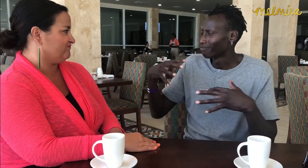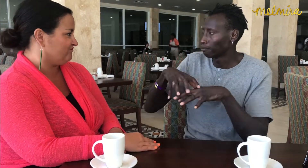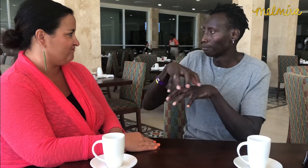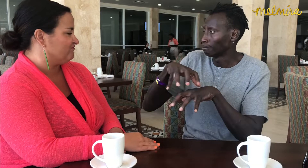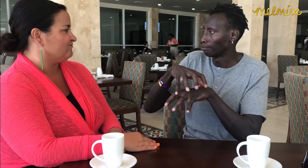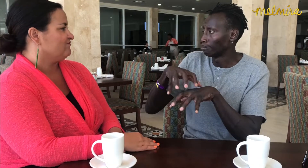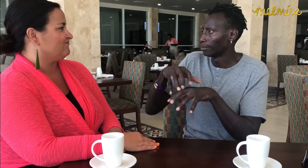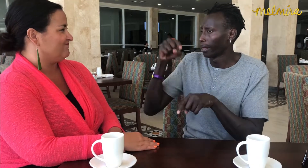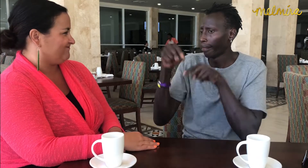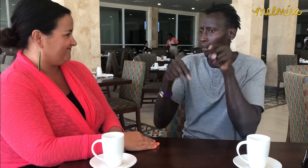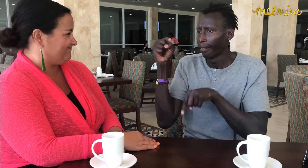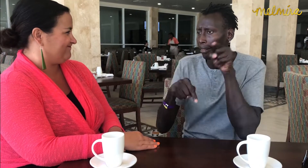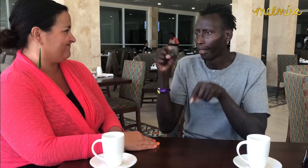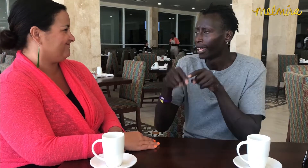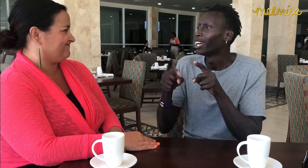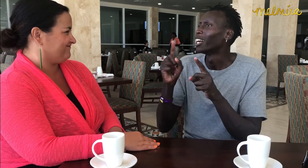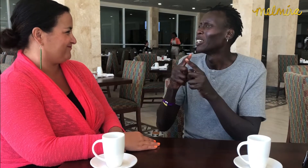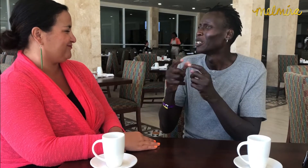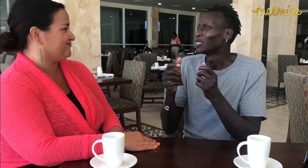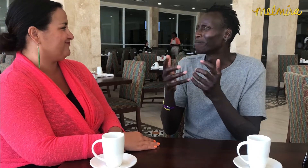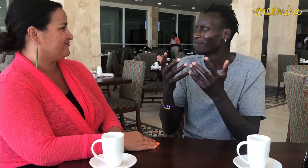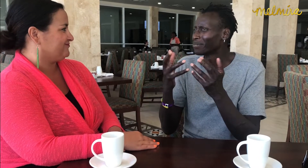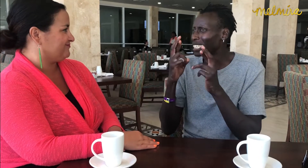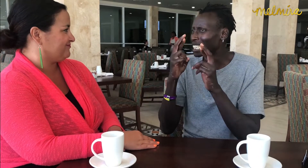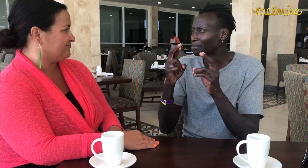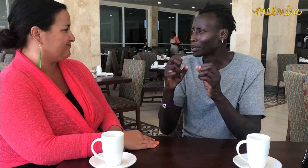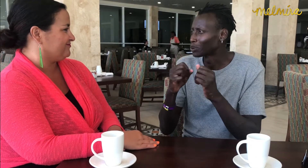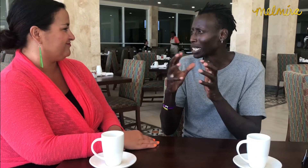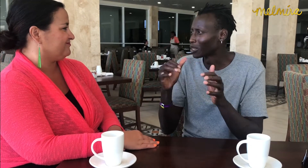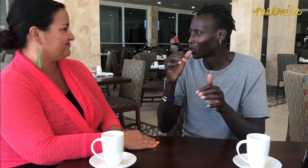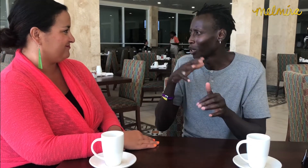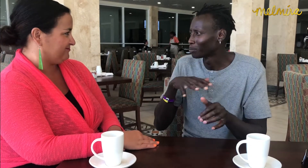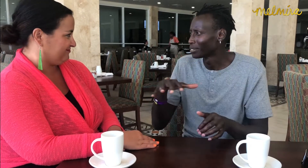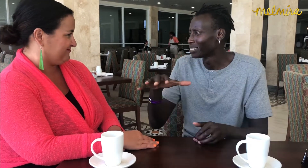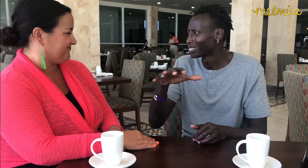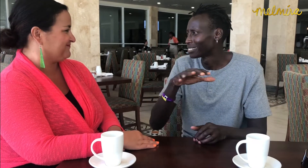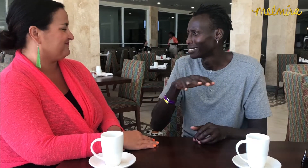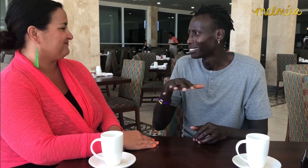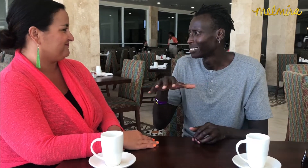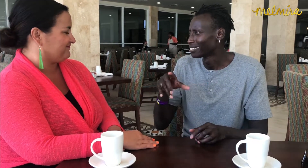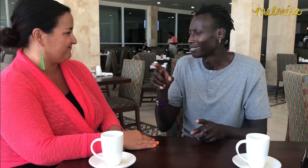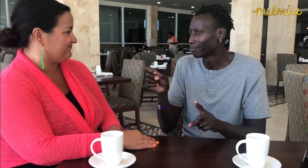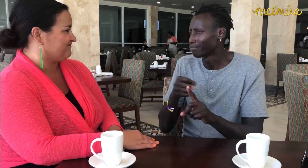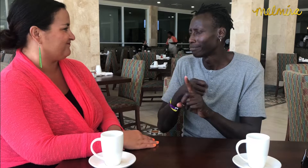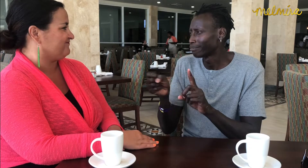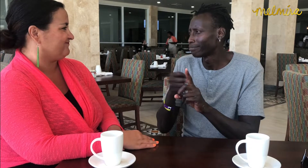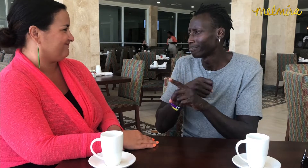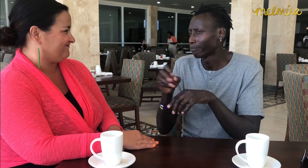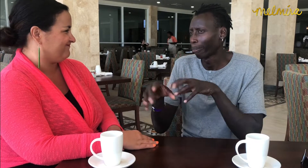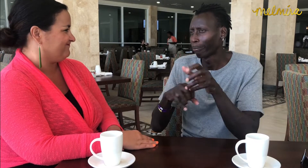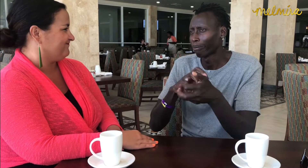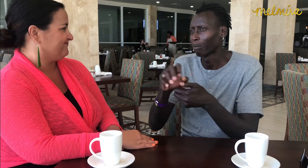They weren't respectful of women and were violent.